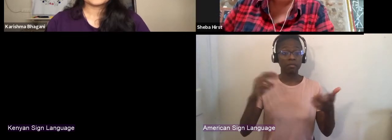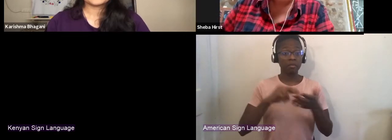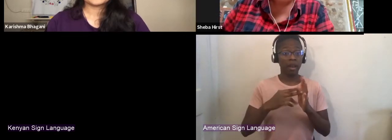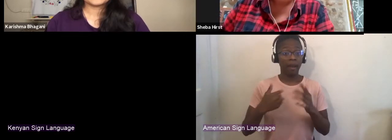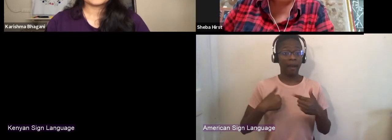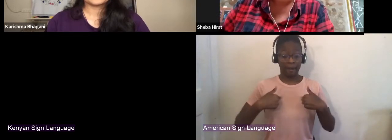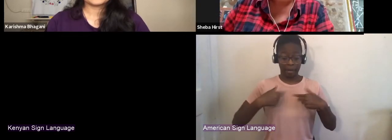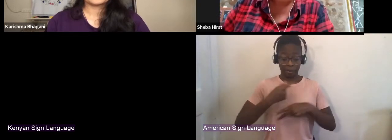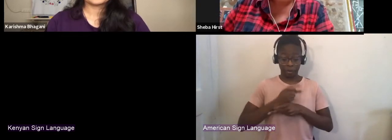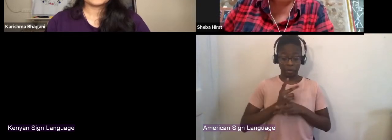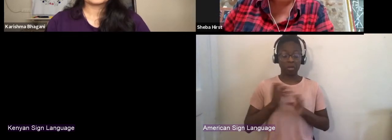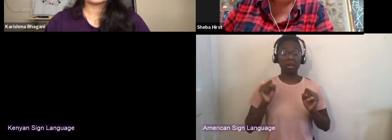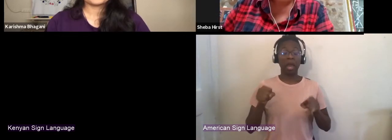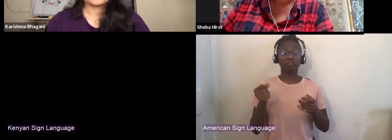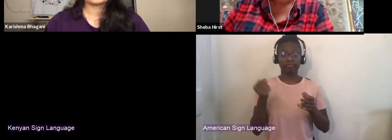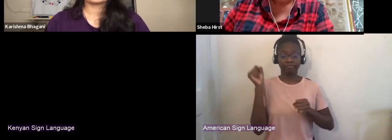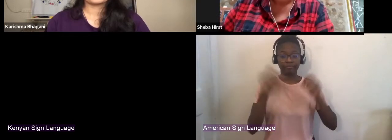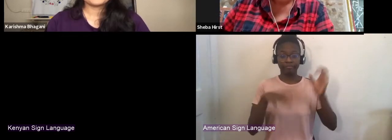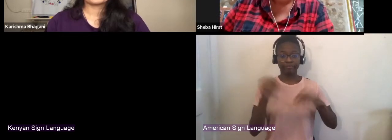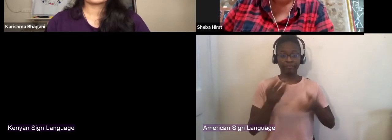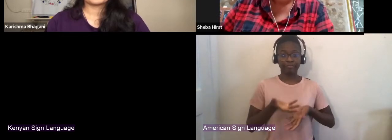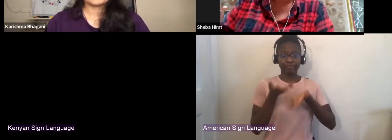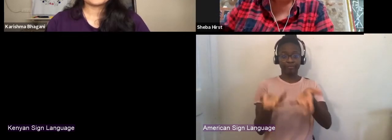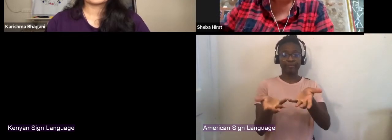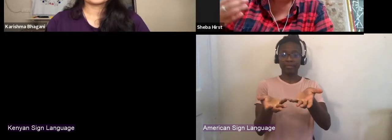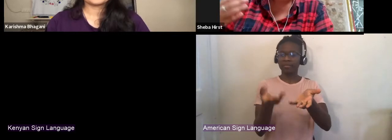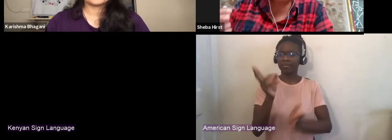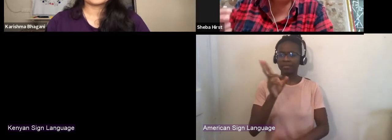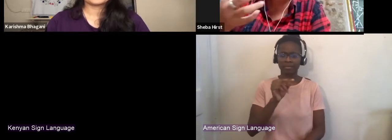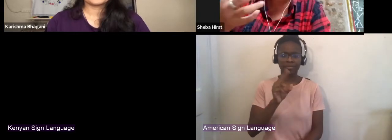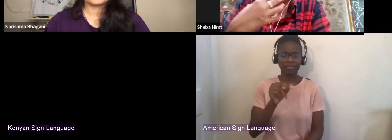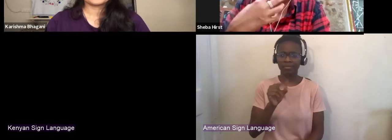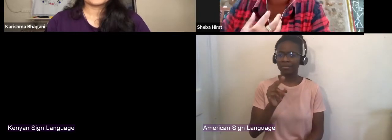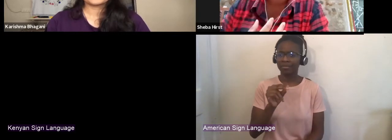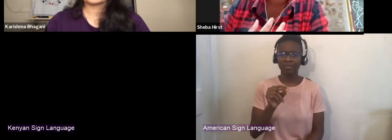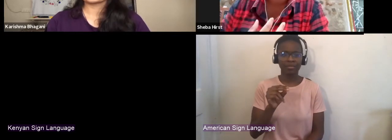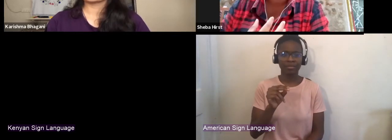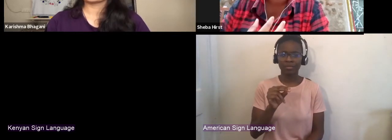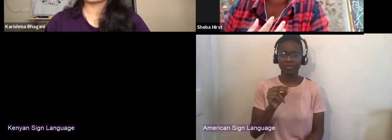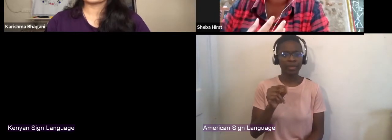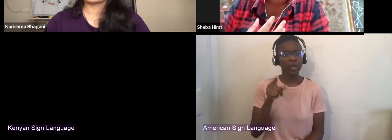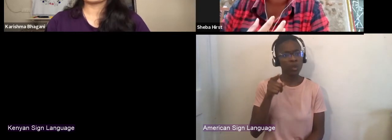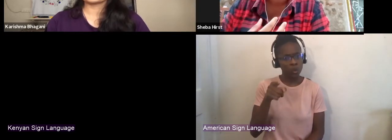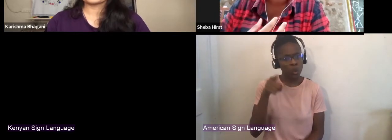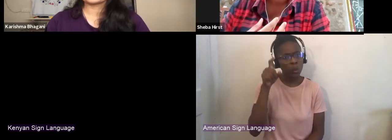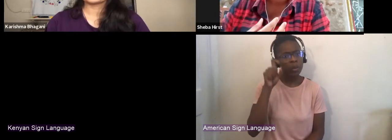the environment, but it also means that you can create it how you need it to be, and you can create it.